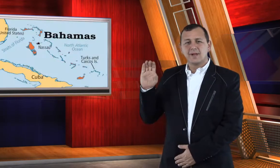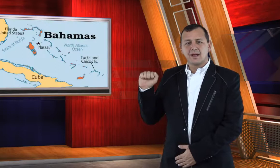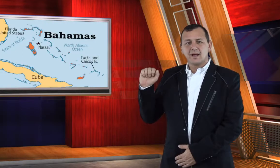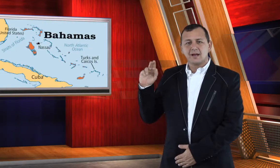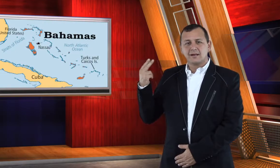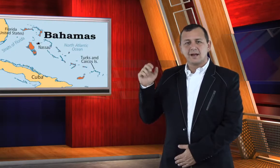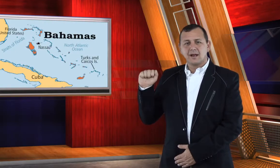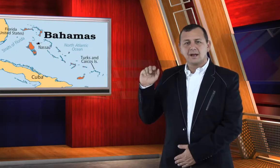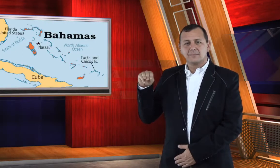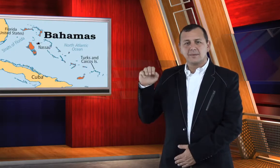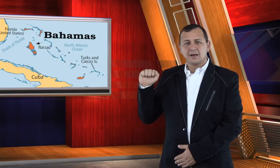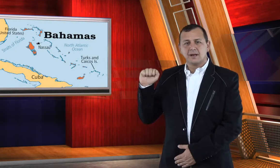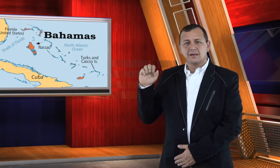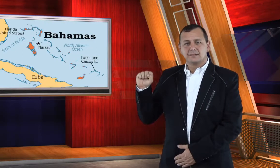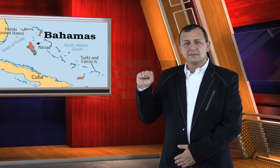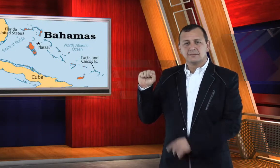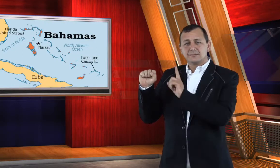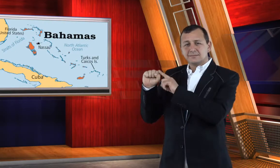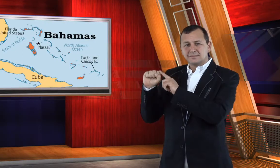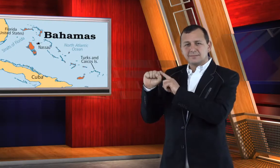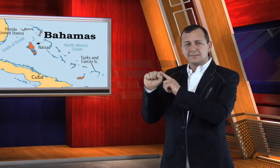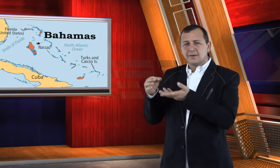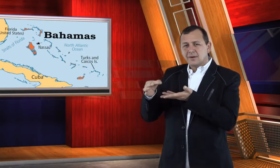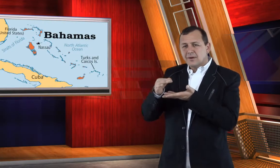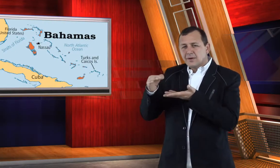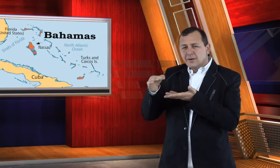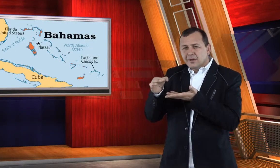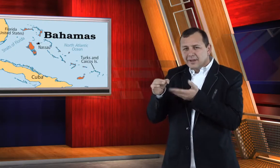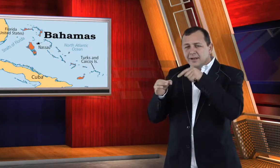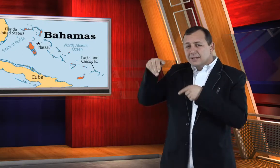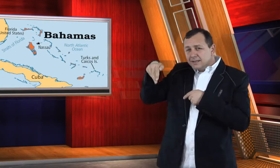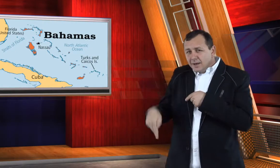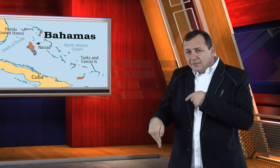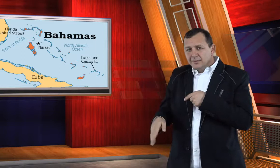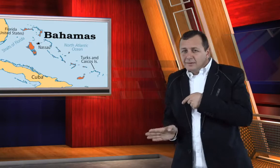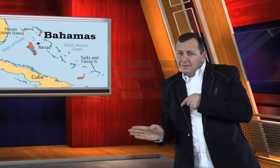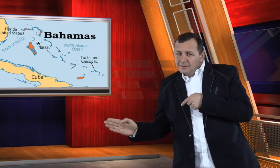The Bahamas is a group of islands located